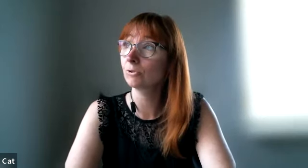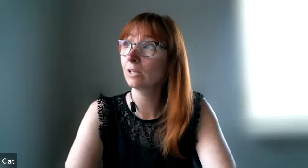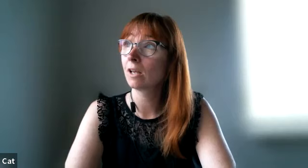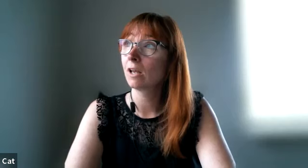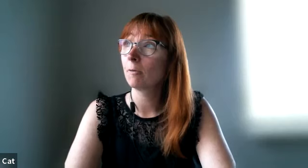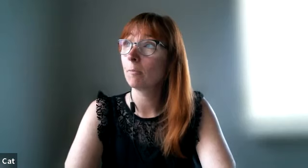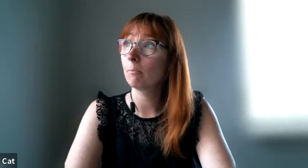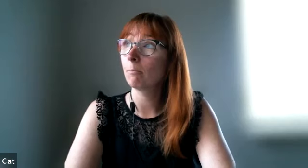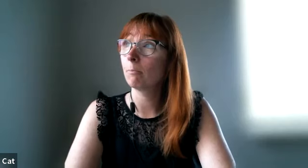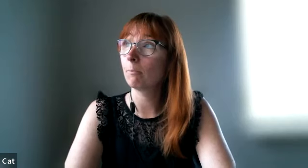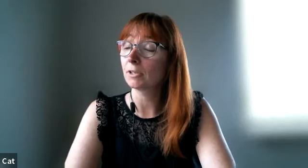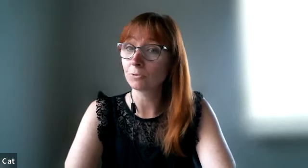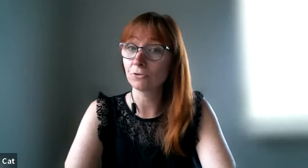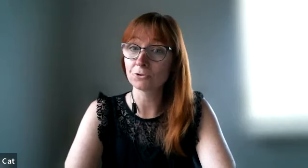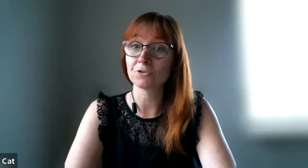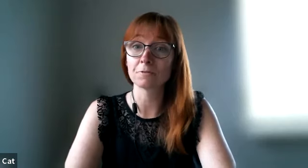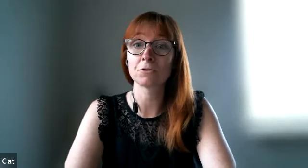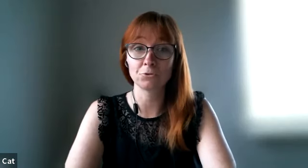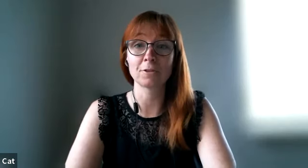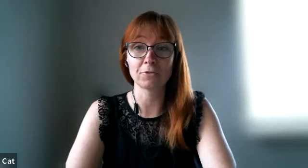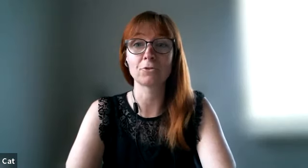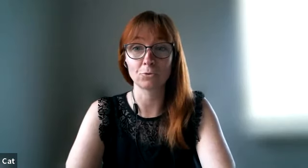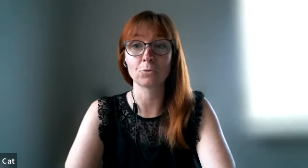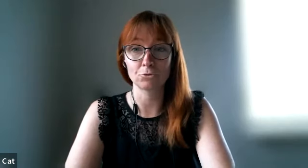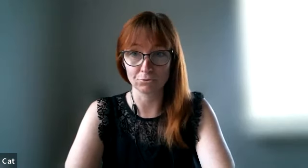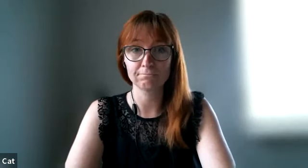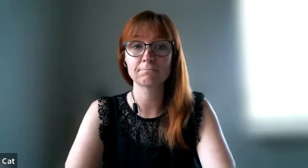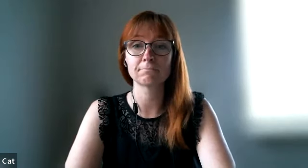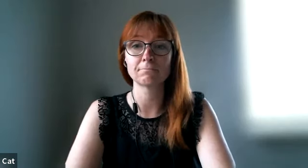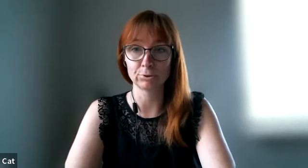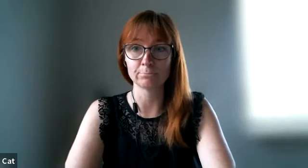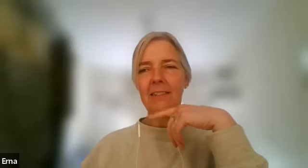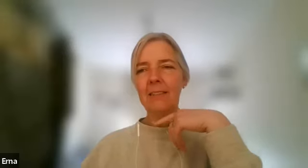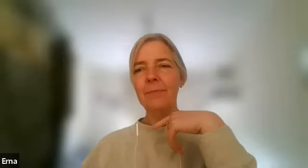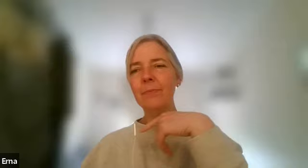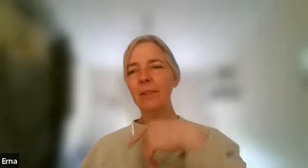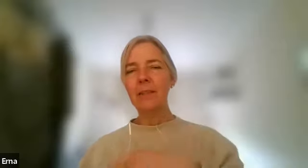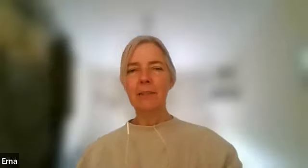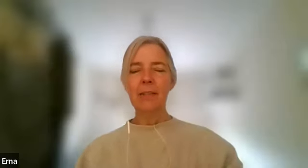it but don't force yourself to do something you don't want to do yeah exactly yeah yeah